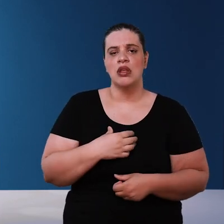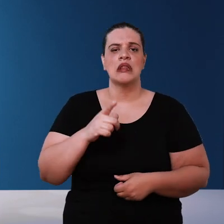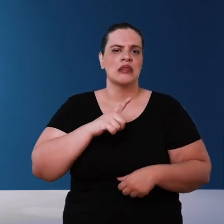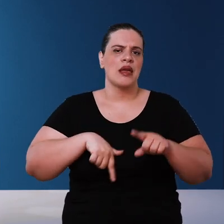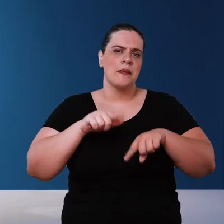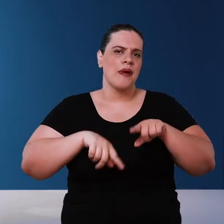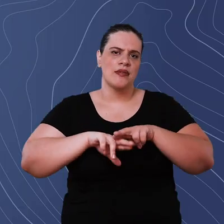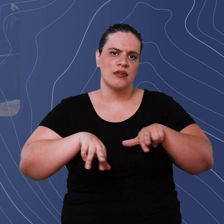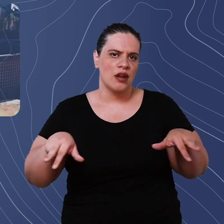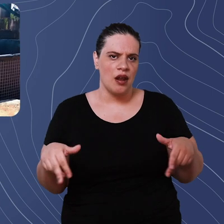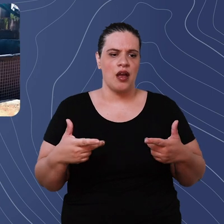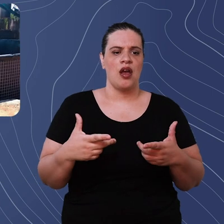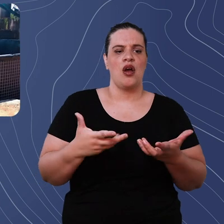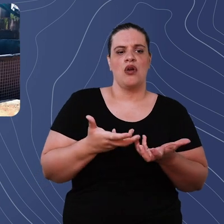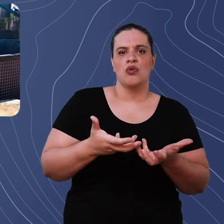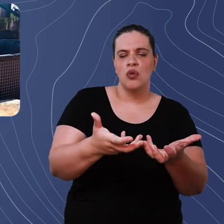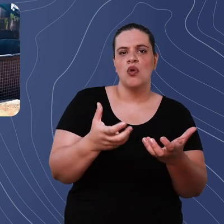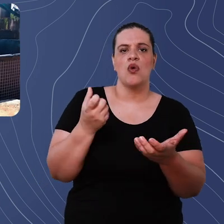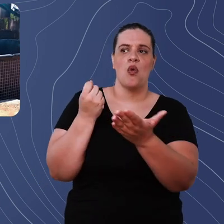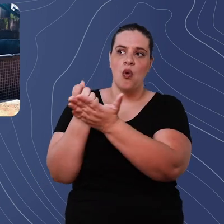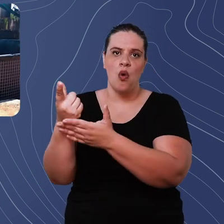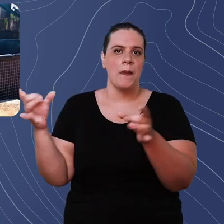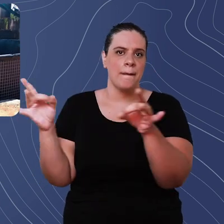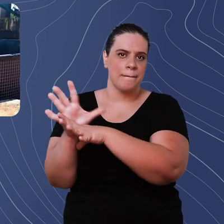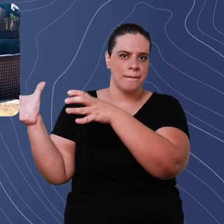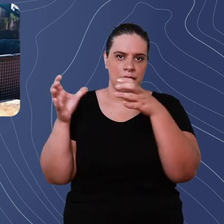materials built in the field or bought ready-made they can be buried